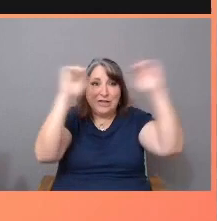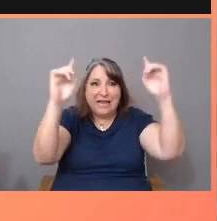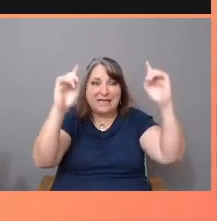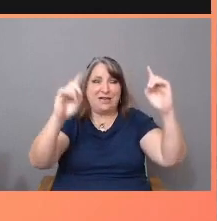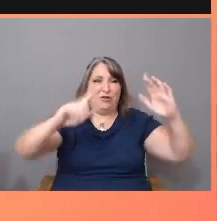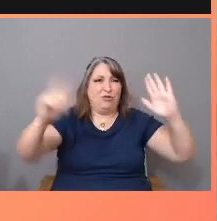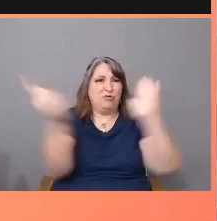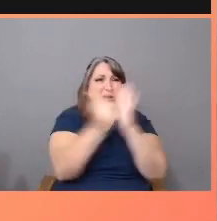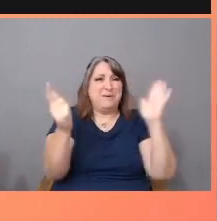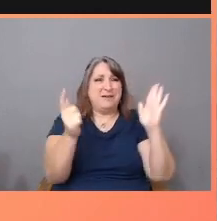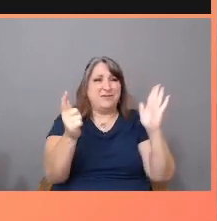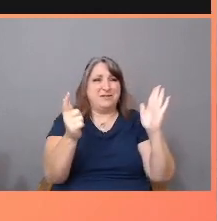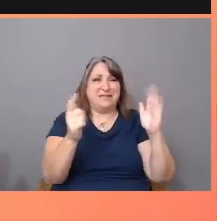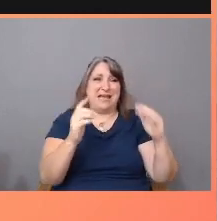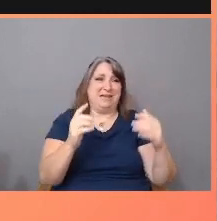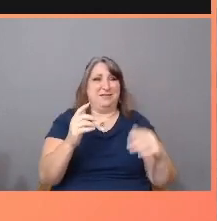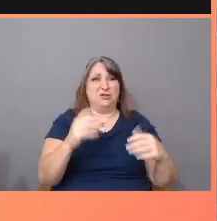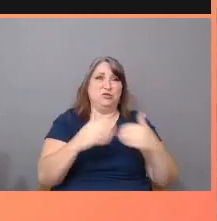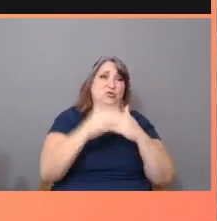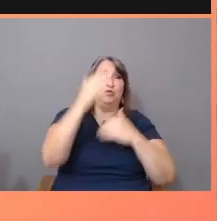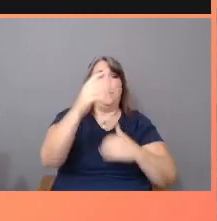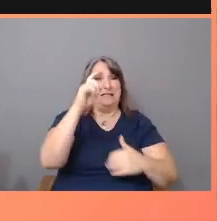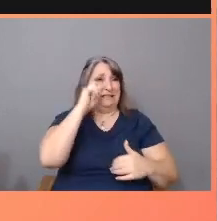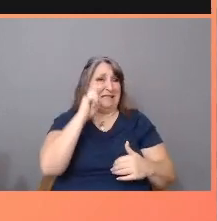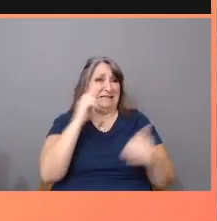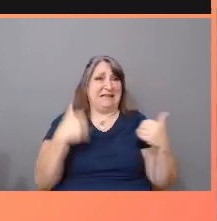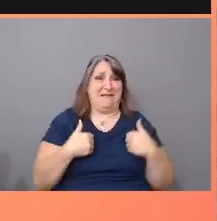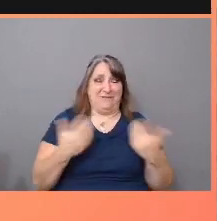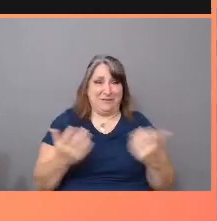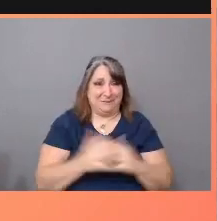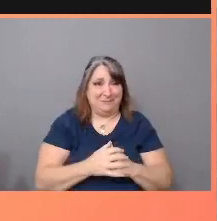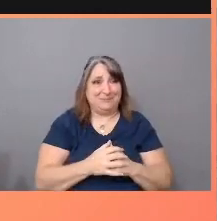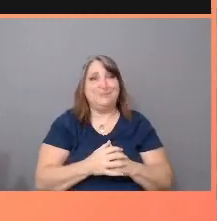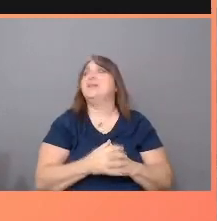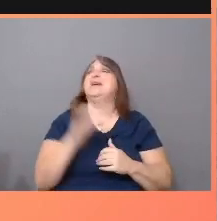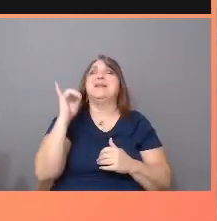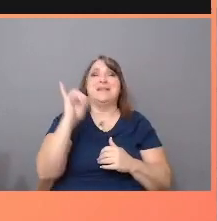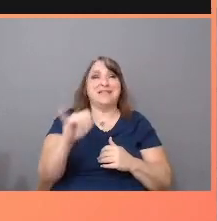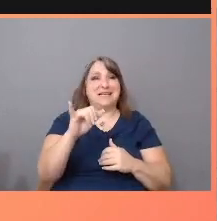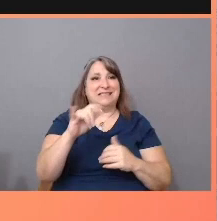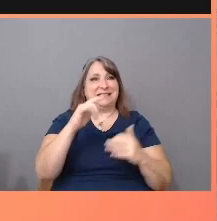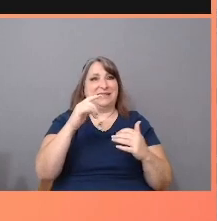This shapes our lived reality and society's expectations of who we are.